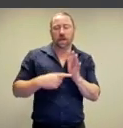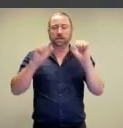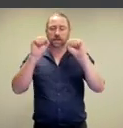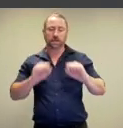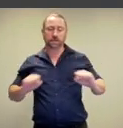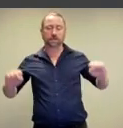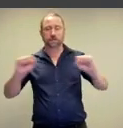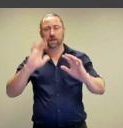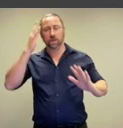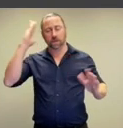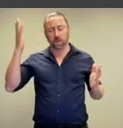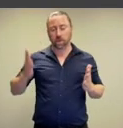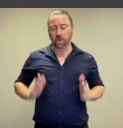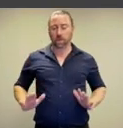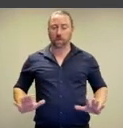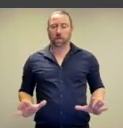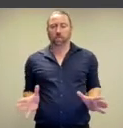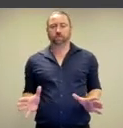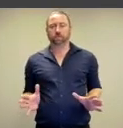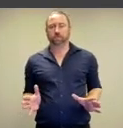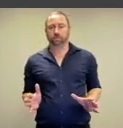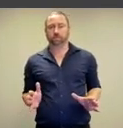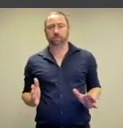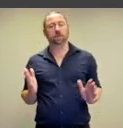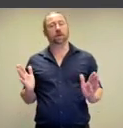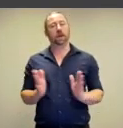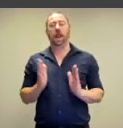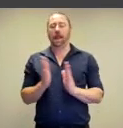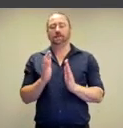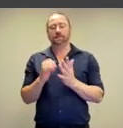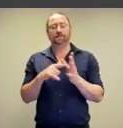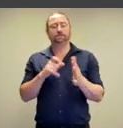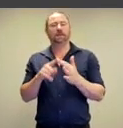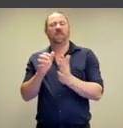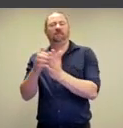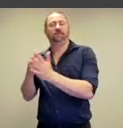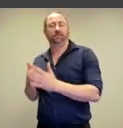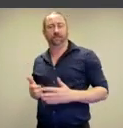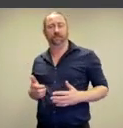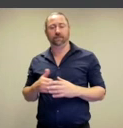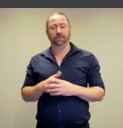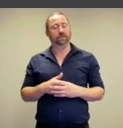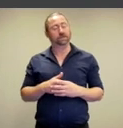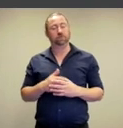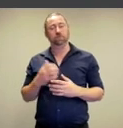diet and exercise, to be smaller